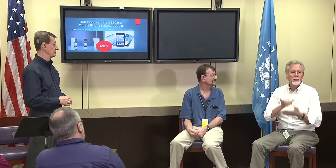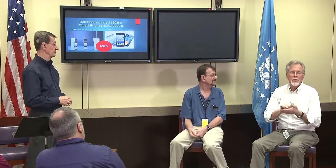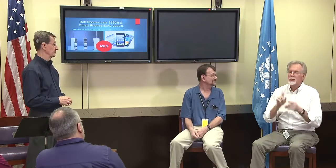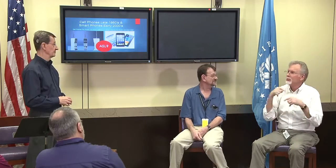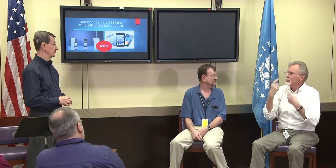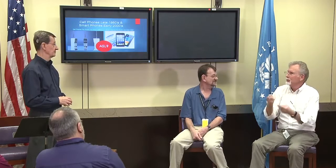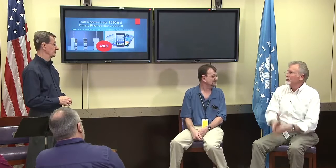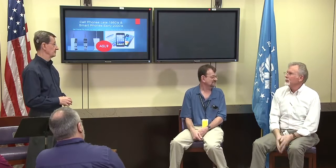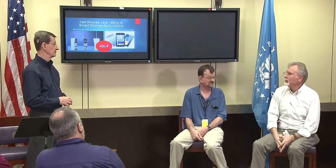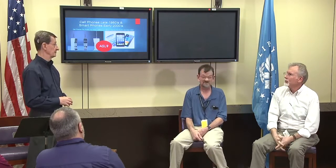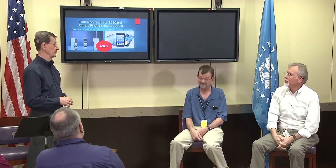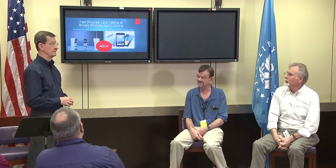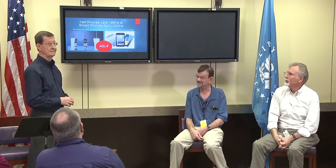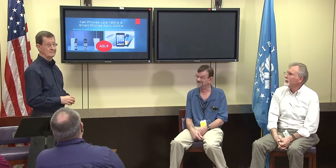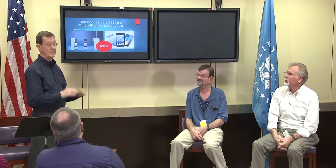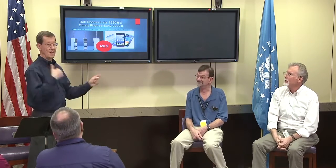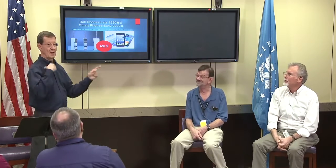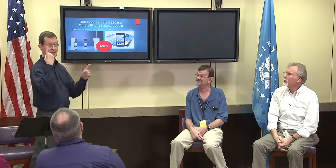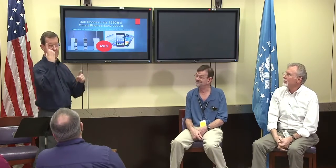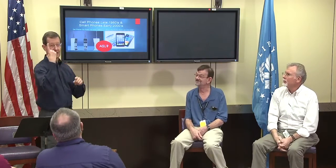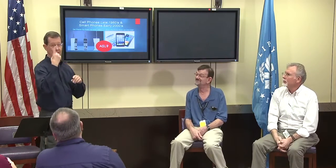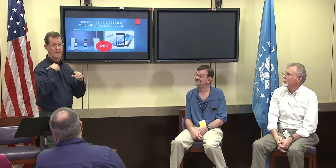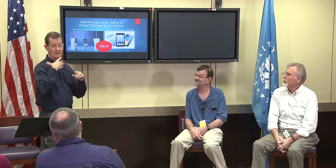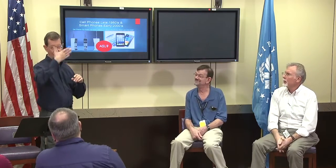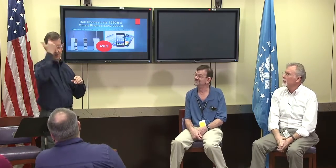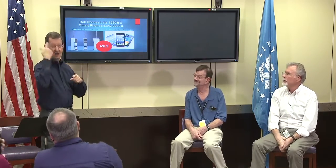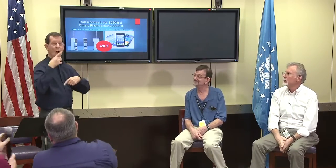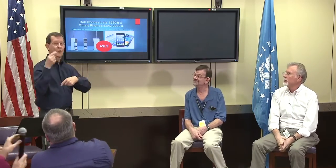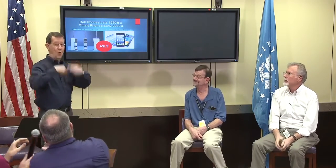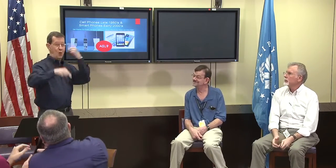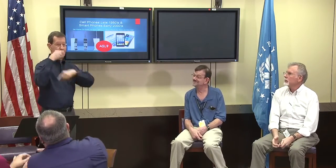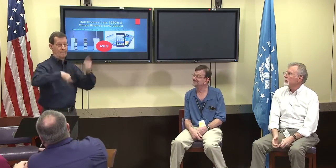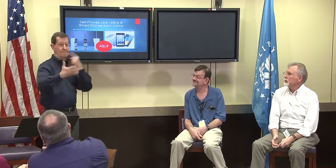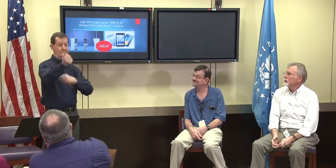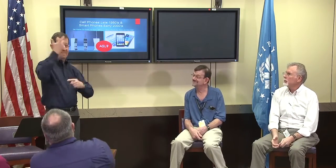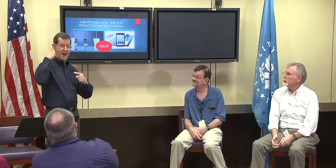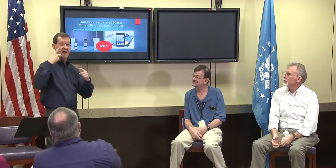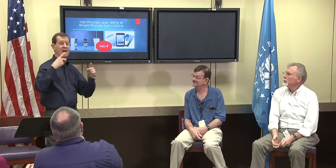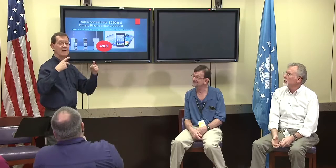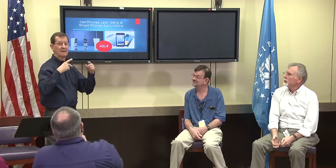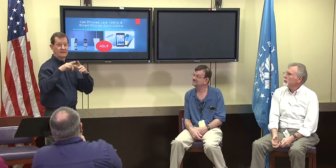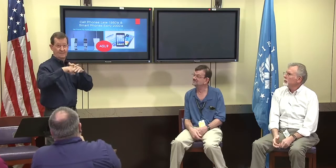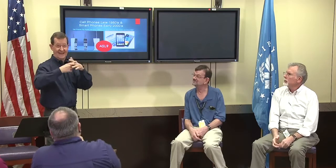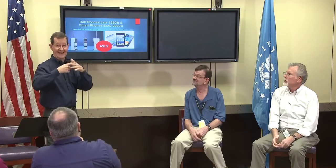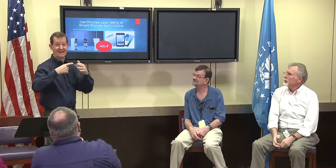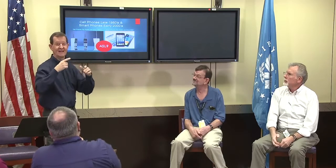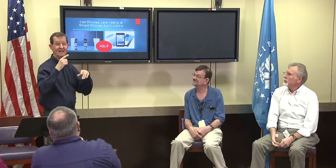that access, use it for that. Alex Richey: So one thing I wanted to add,